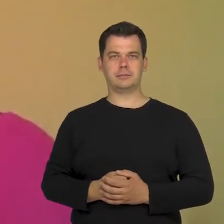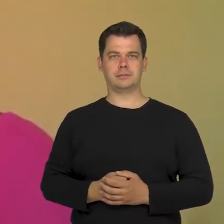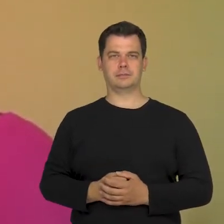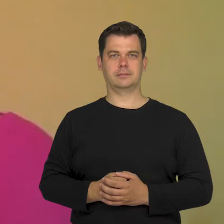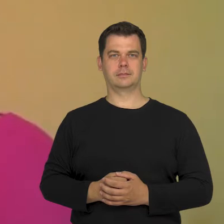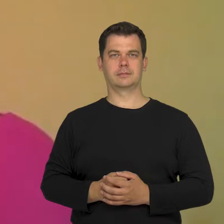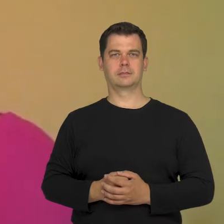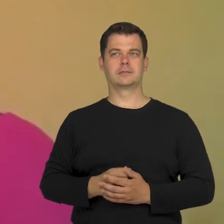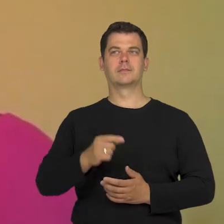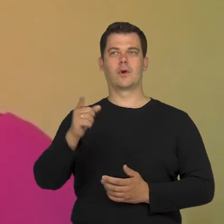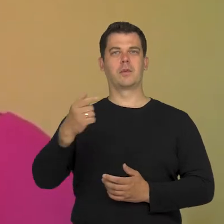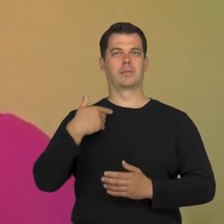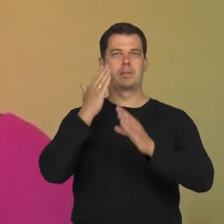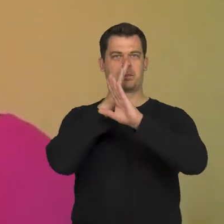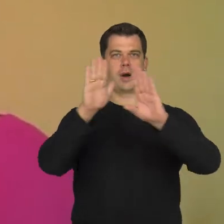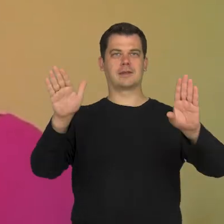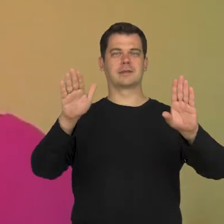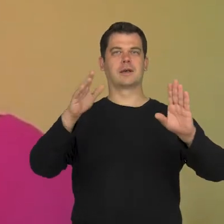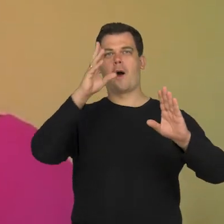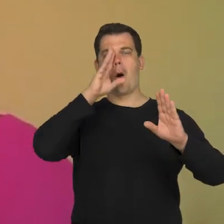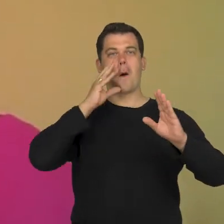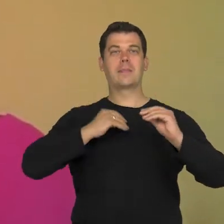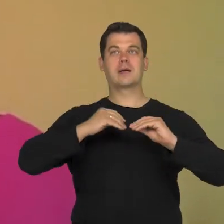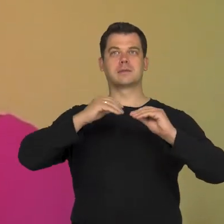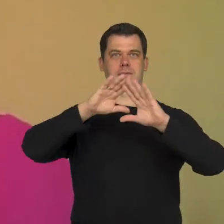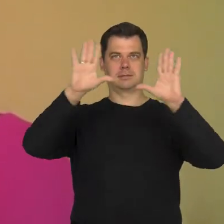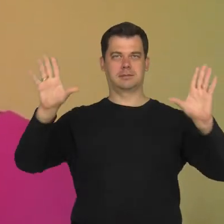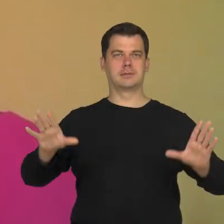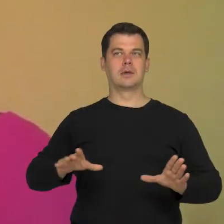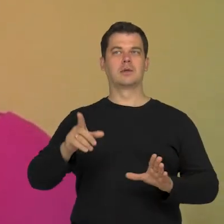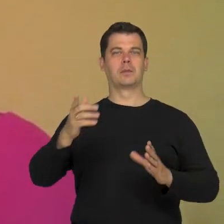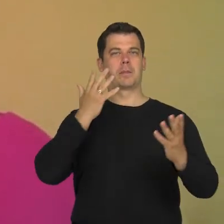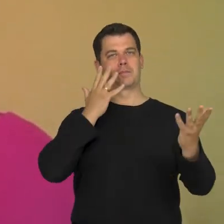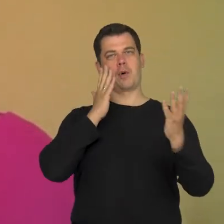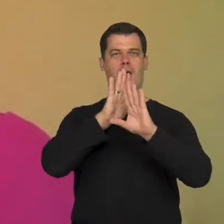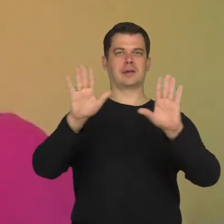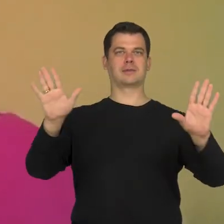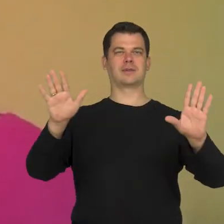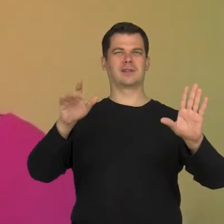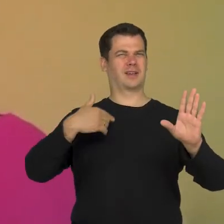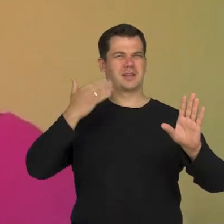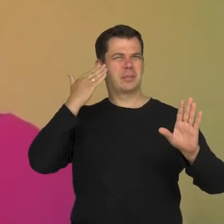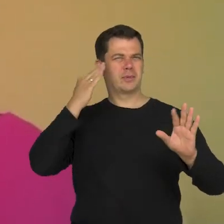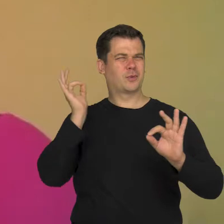showed an image of a very... I can't remember clearly, but I think